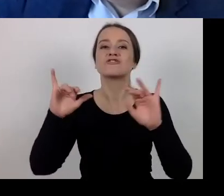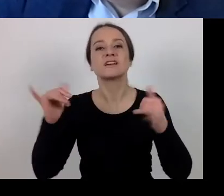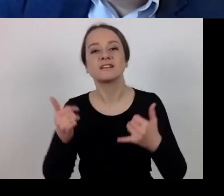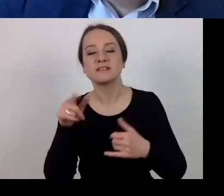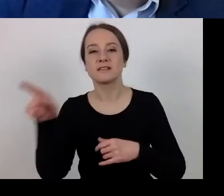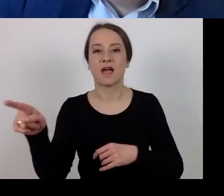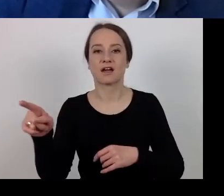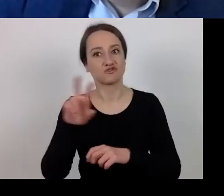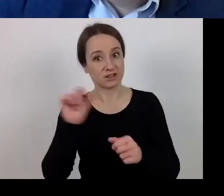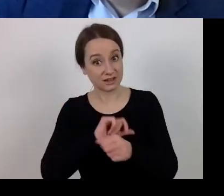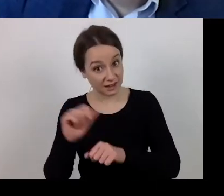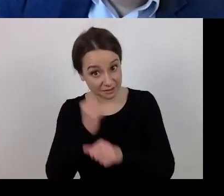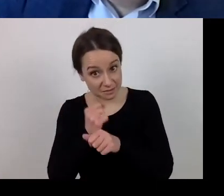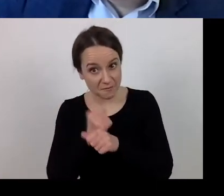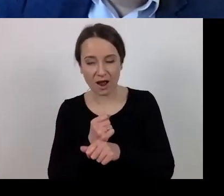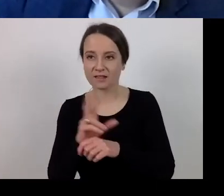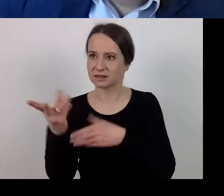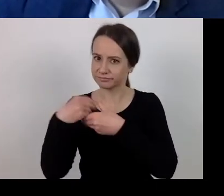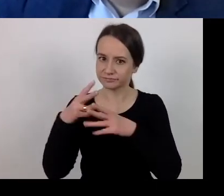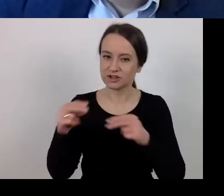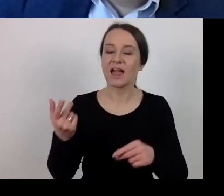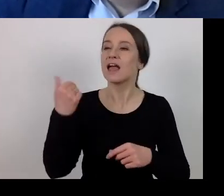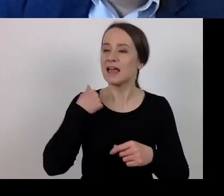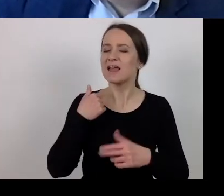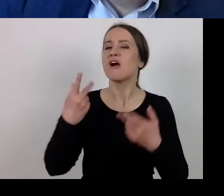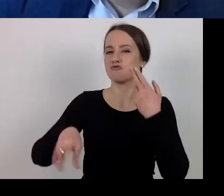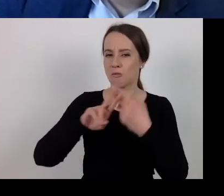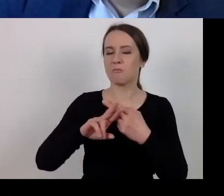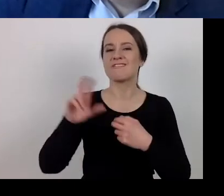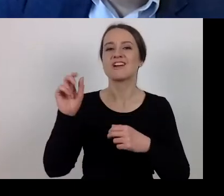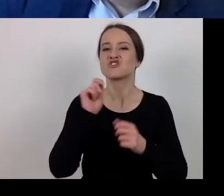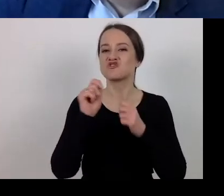I will answer this question on the chat. I know what you mean.